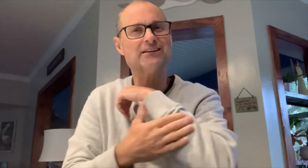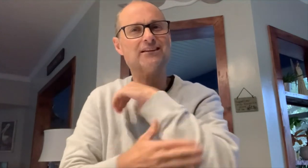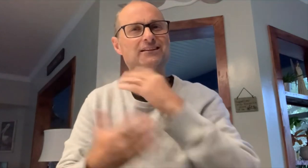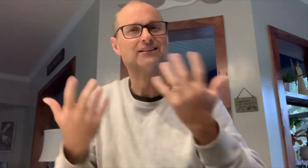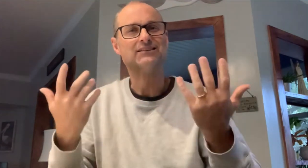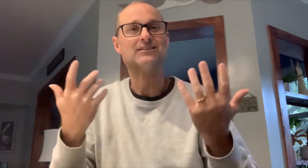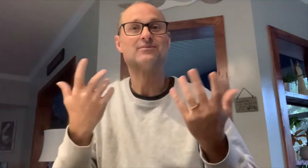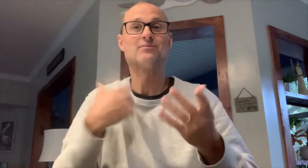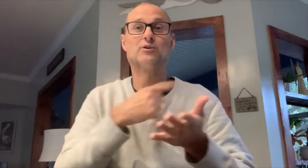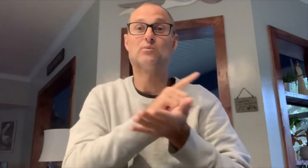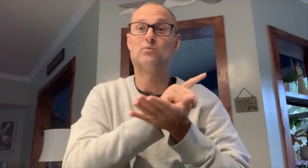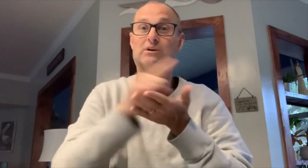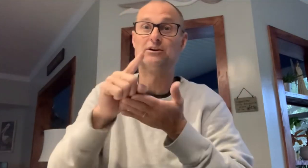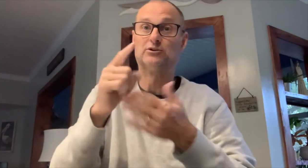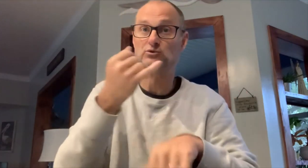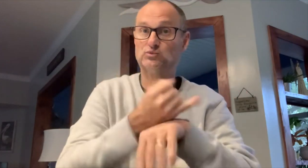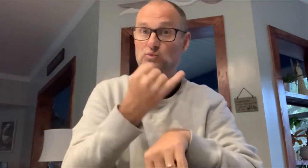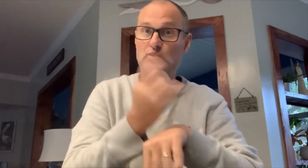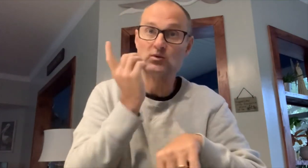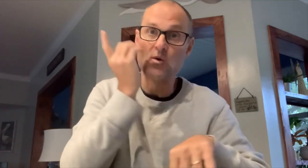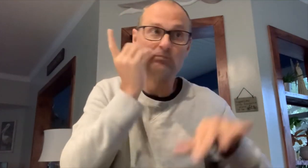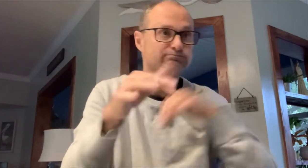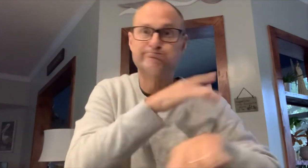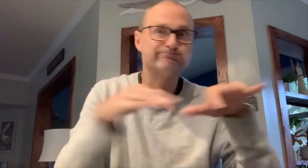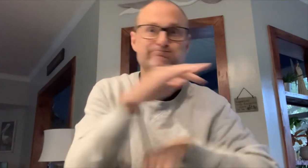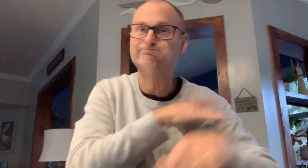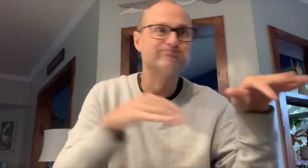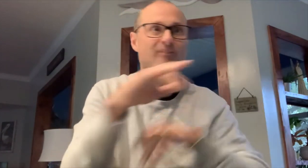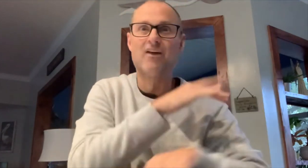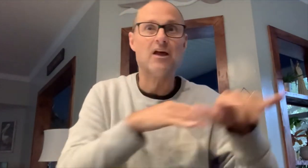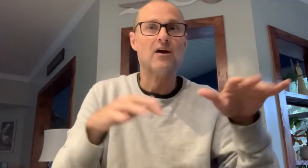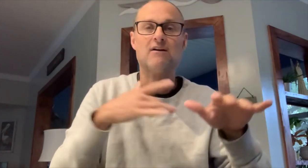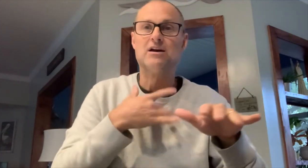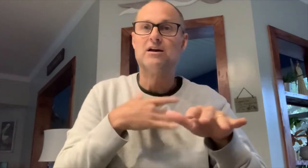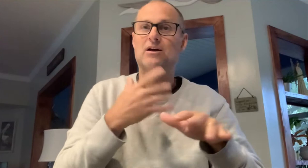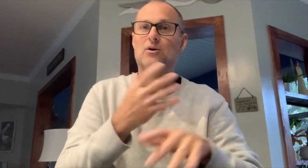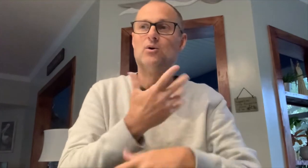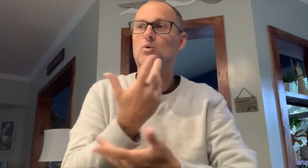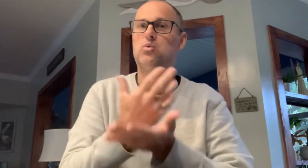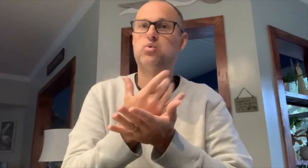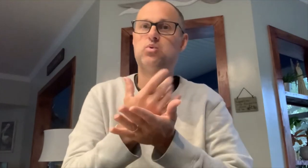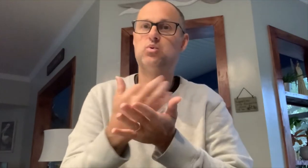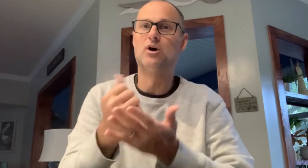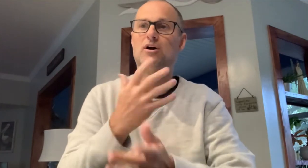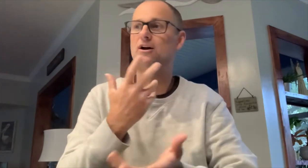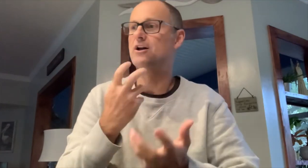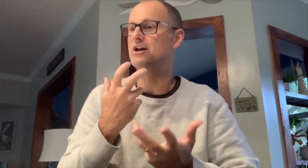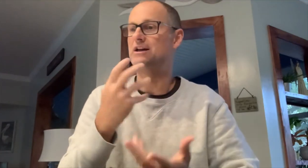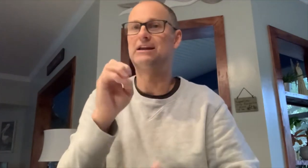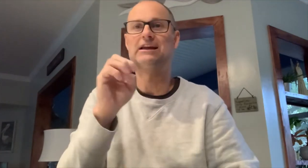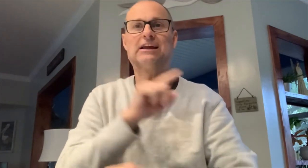of connection to nature and the woods. But, when I started my first week at the school for the deaf, there was so much hustle and